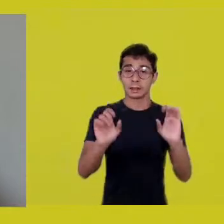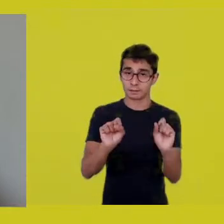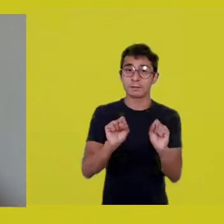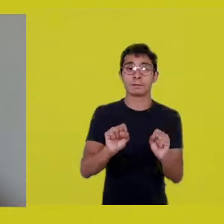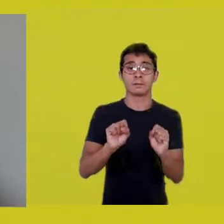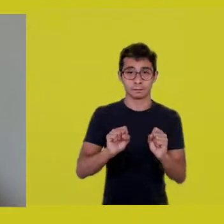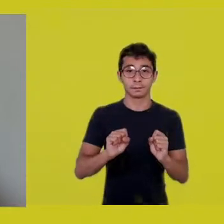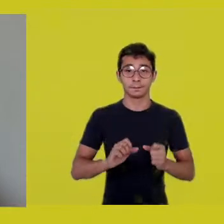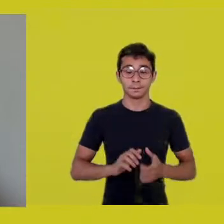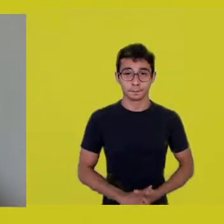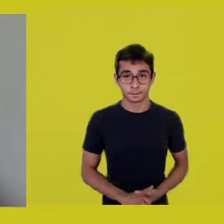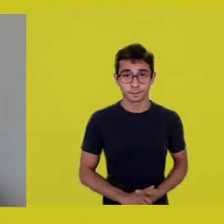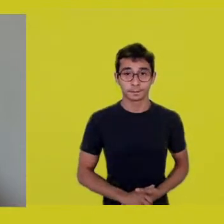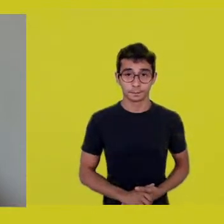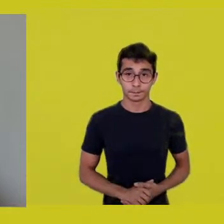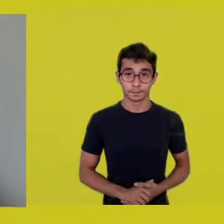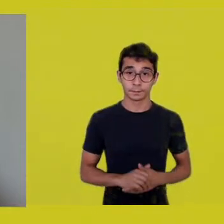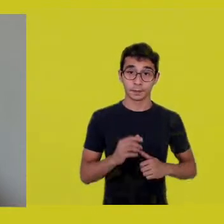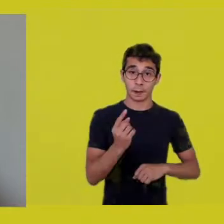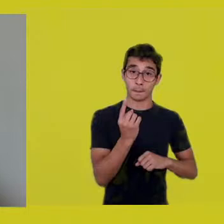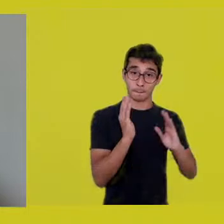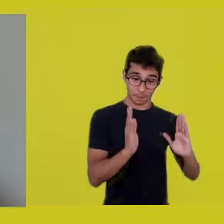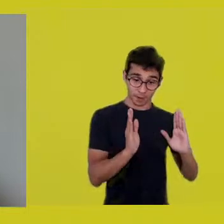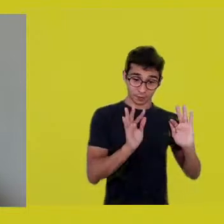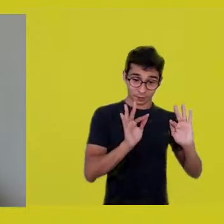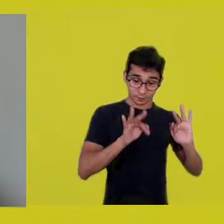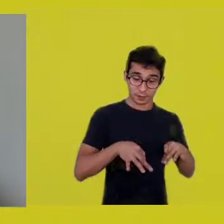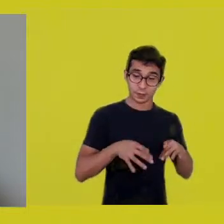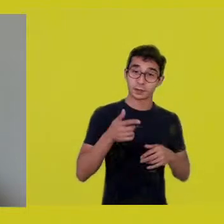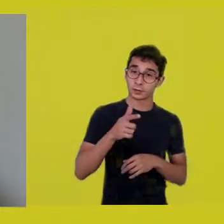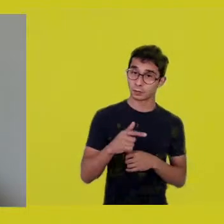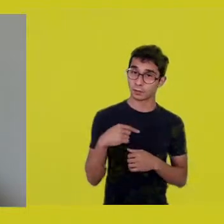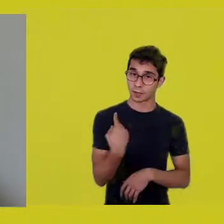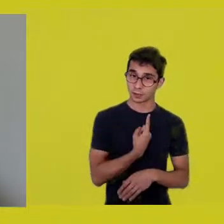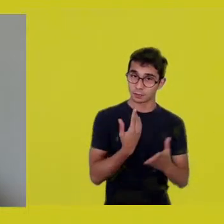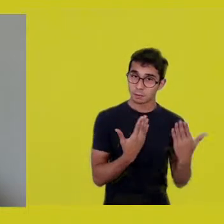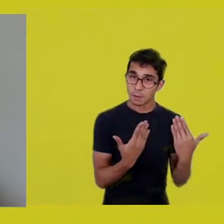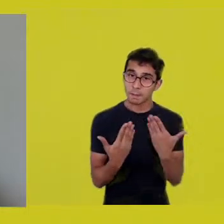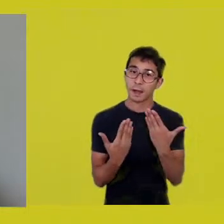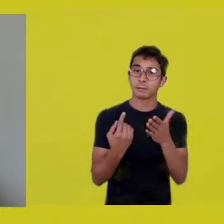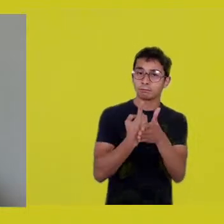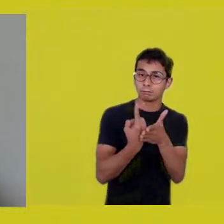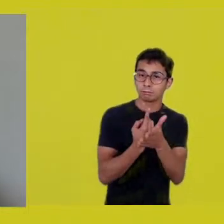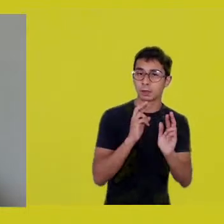In closing, we’ll be here to organize the questions from the audience.